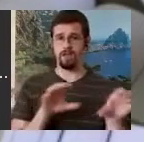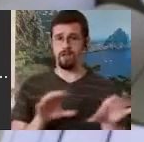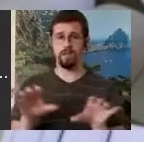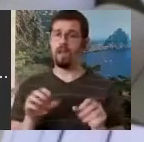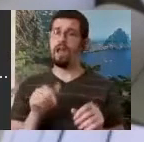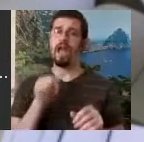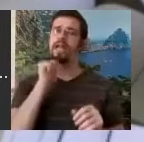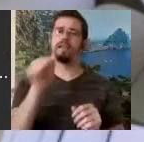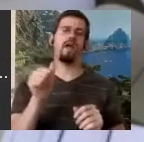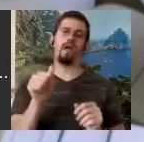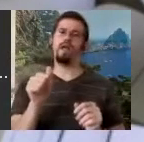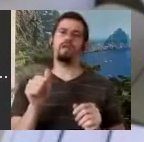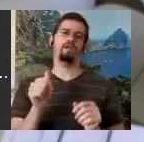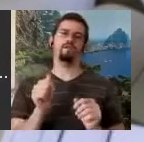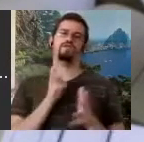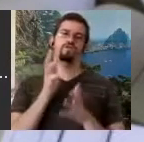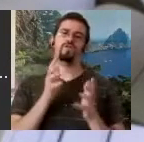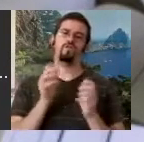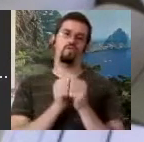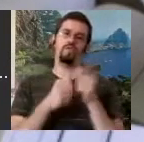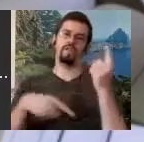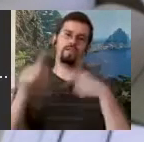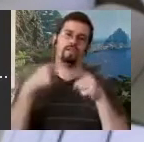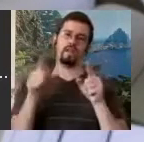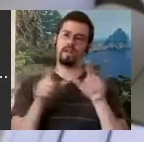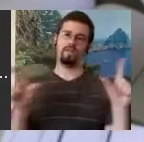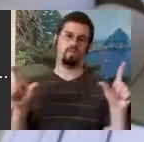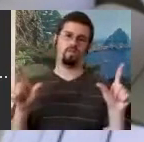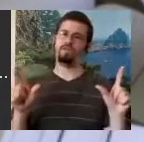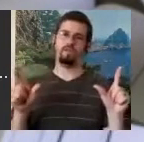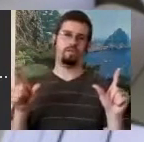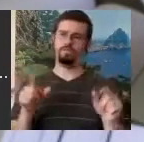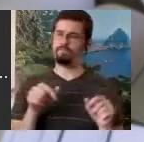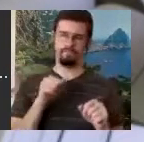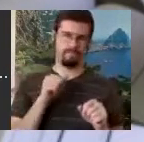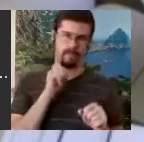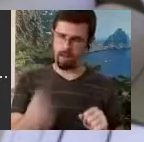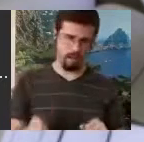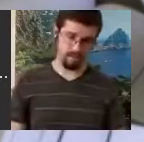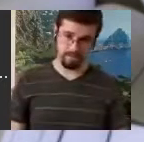about in the sign language linguistic professions, not at all. Classic Pantomime